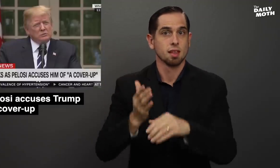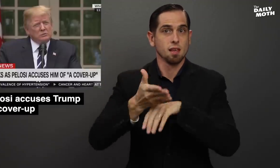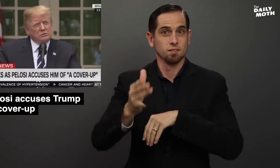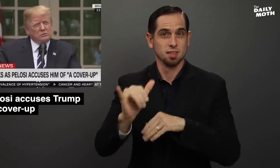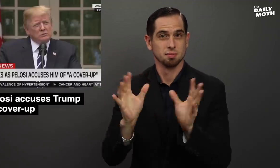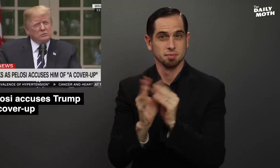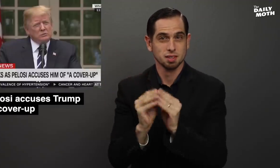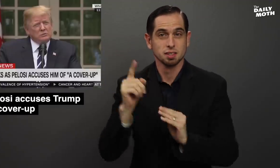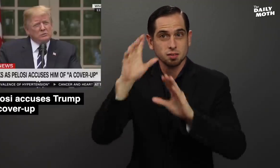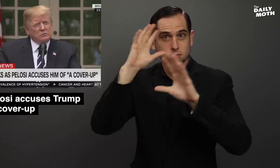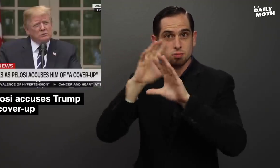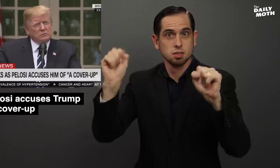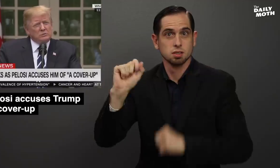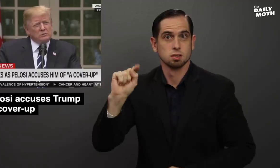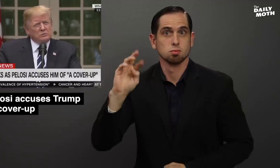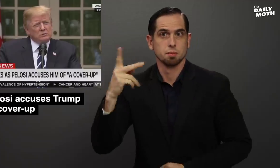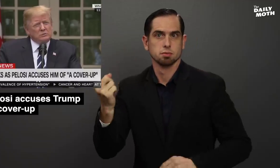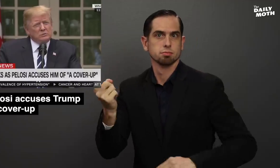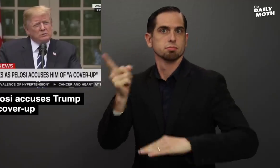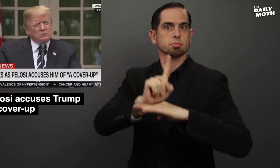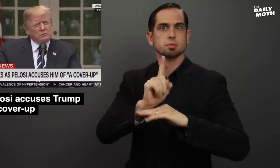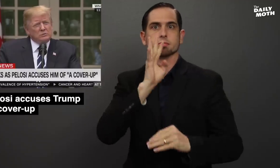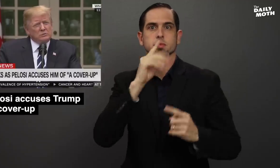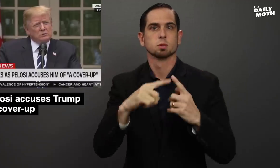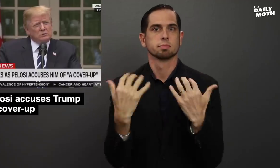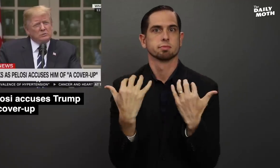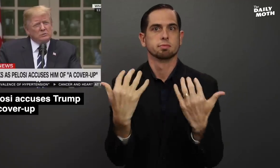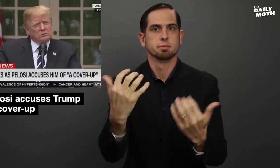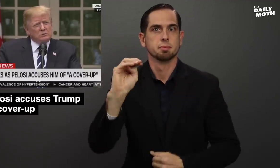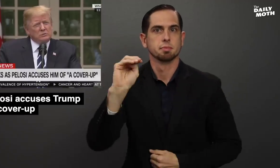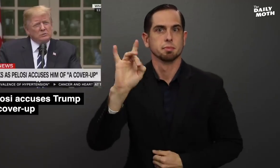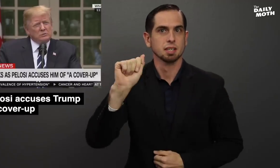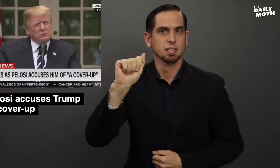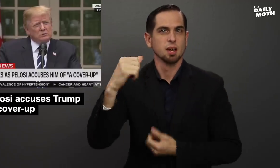After the meeting, President Trump spoke to the media